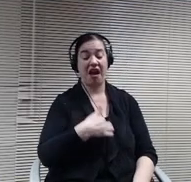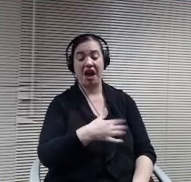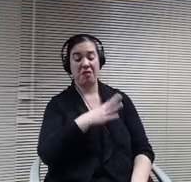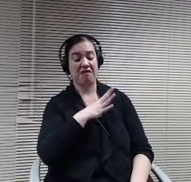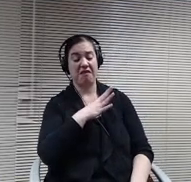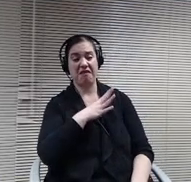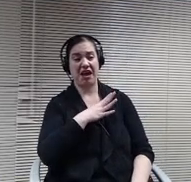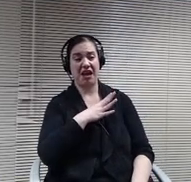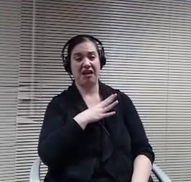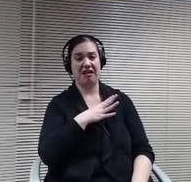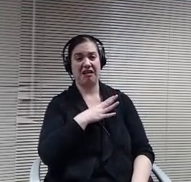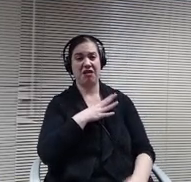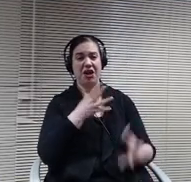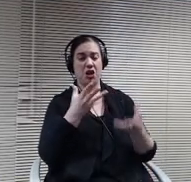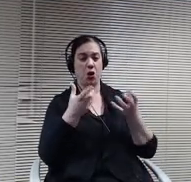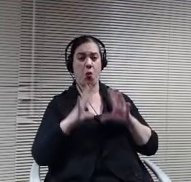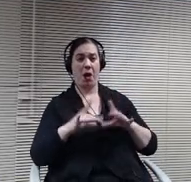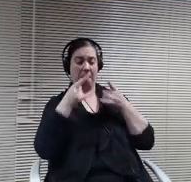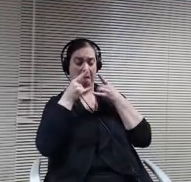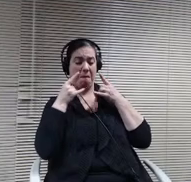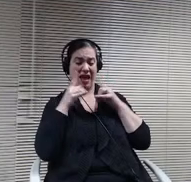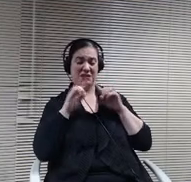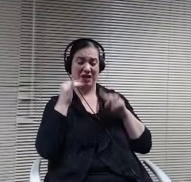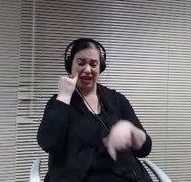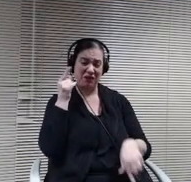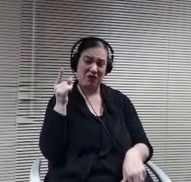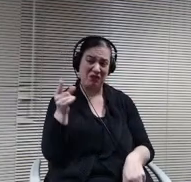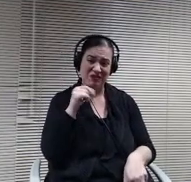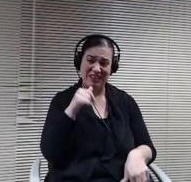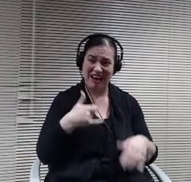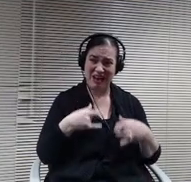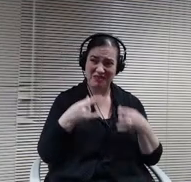not wearing one, you know I feel unsafe with that. So there will